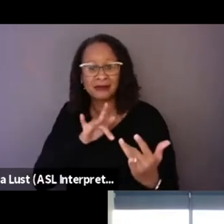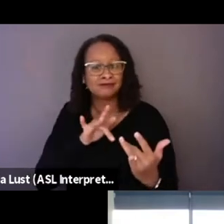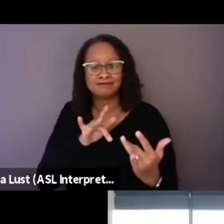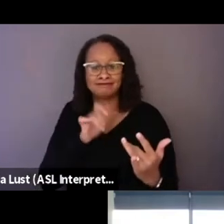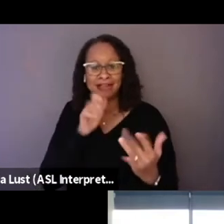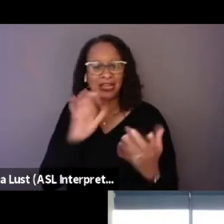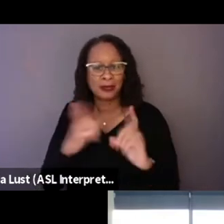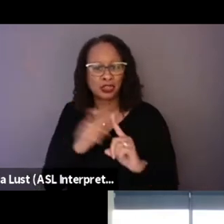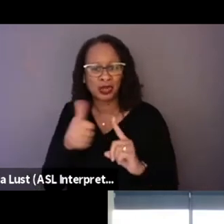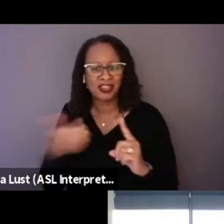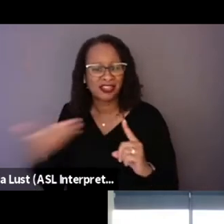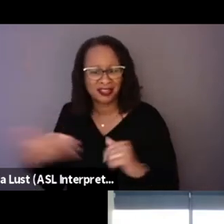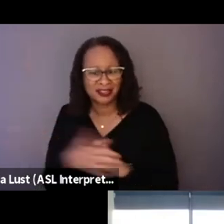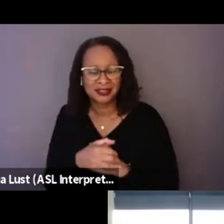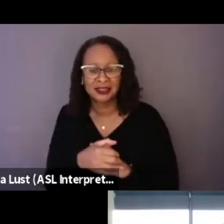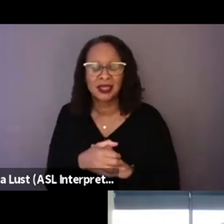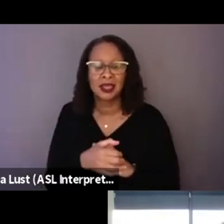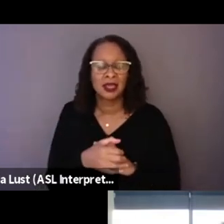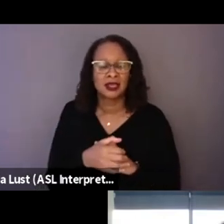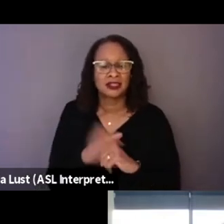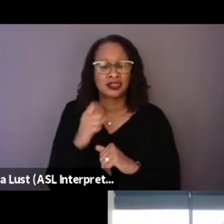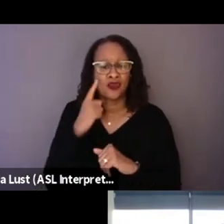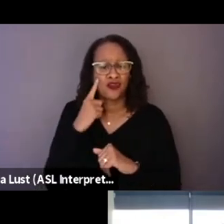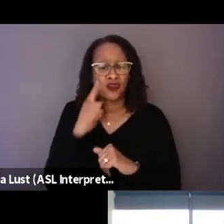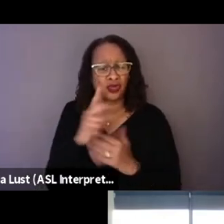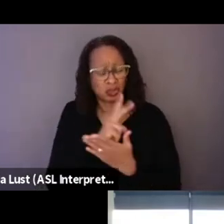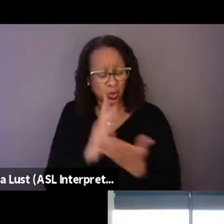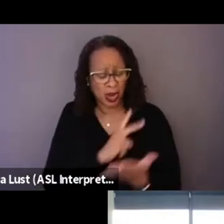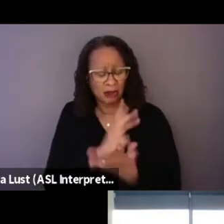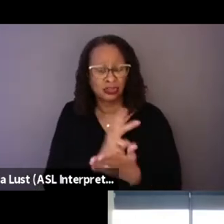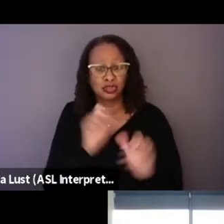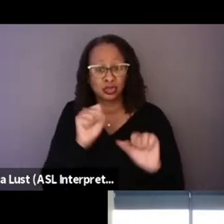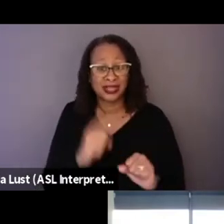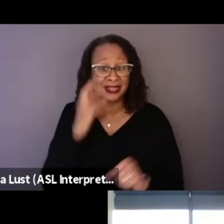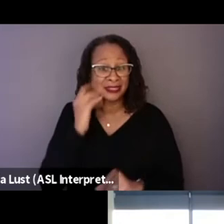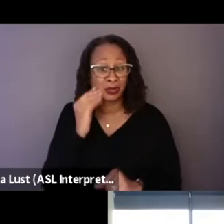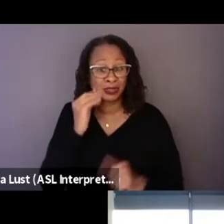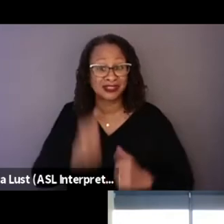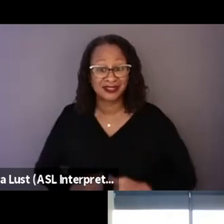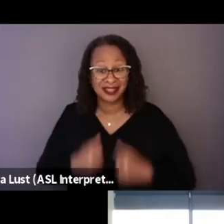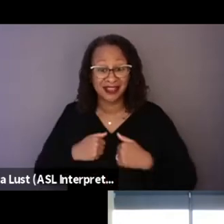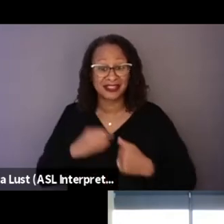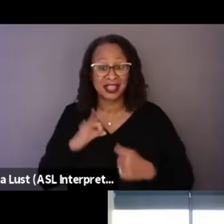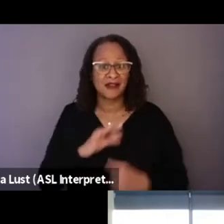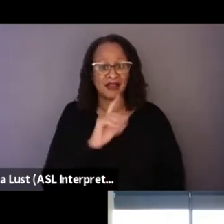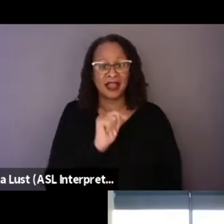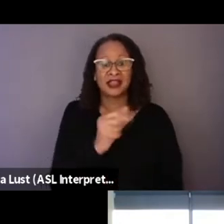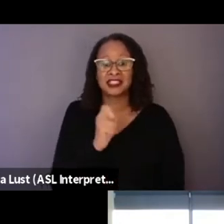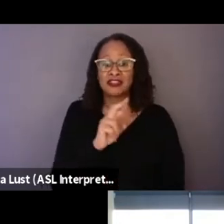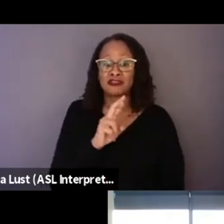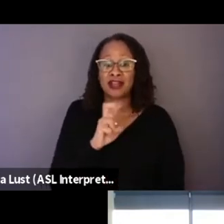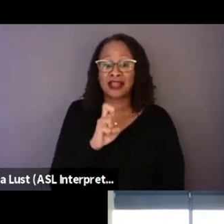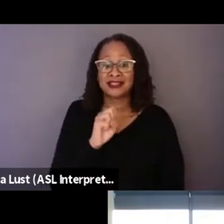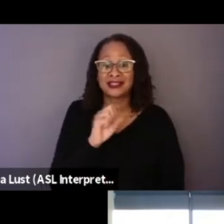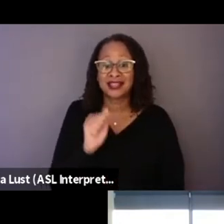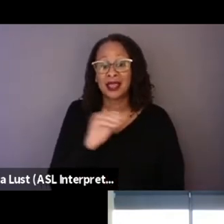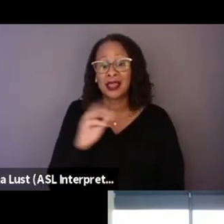Just in that for two hours you can experience the lives of Teresa and Montoya, and see what they're up against,